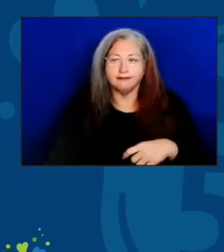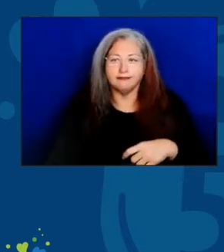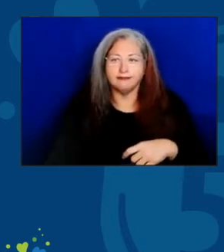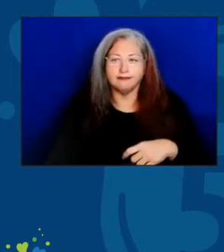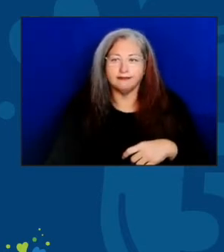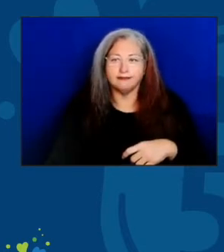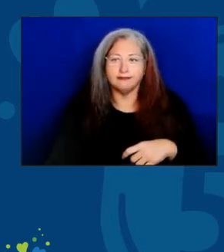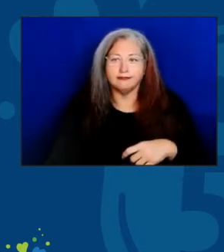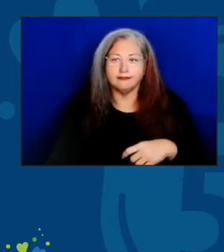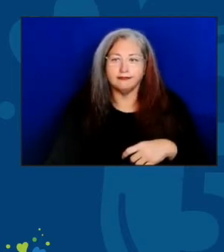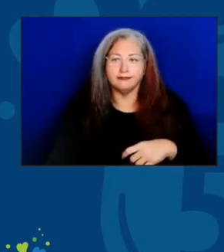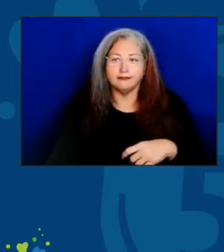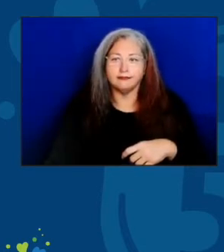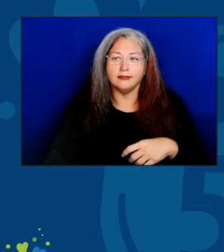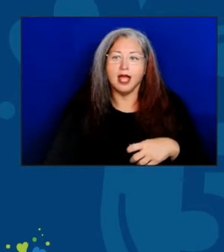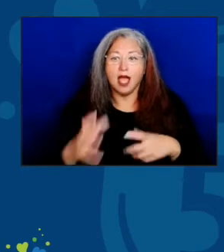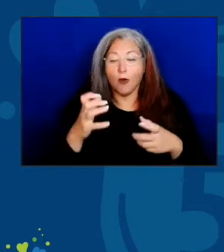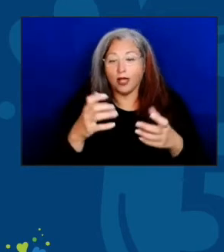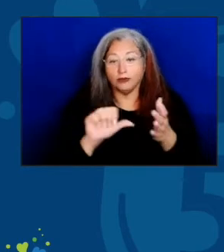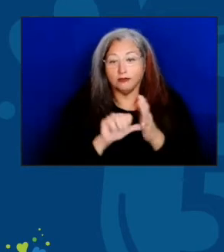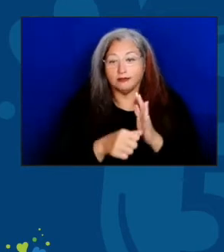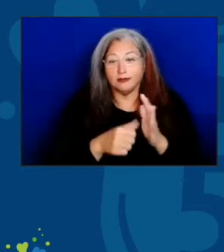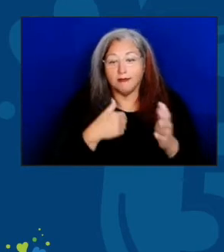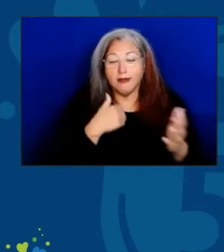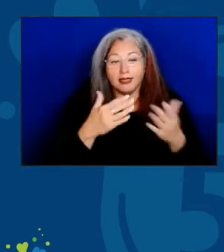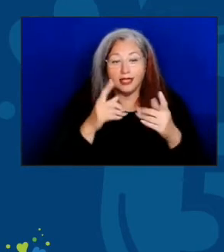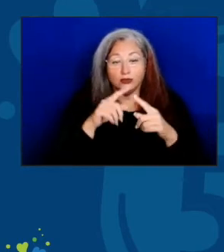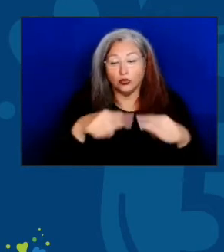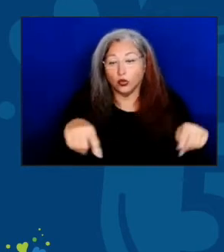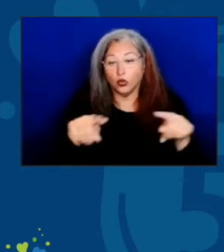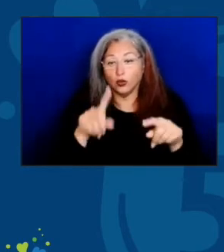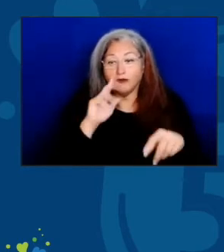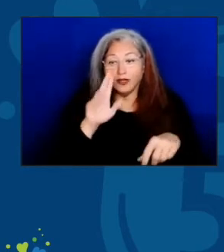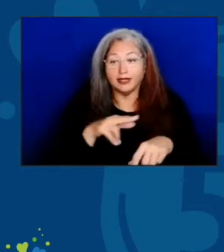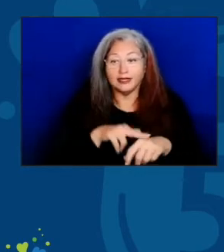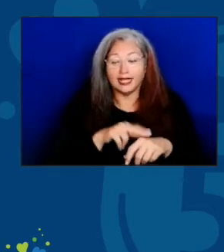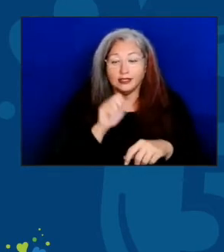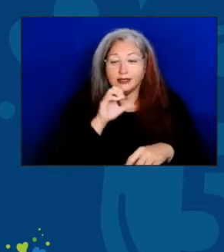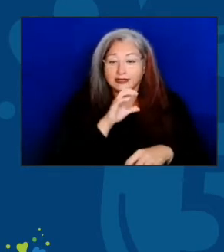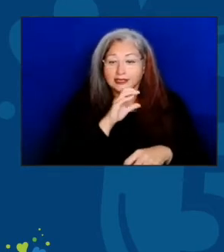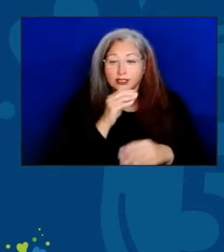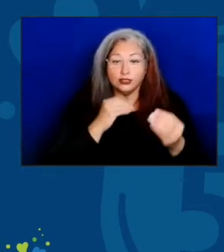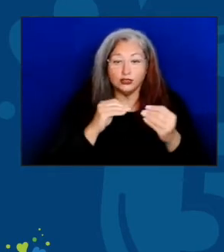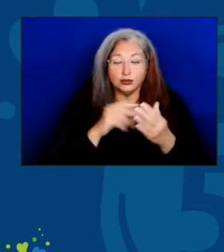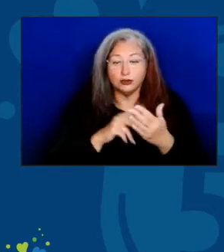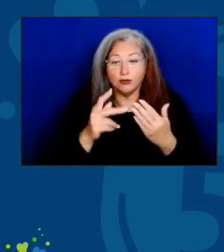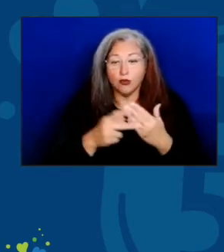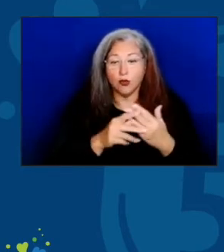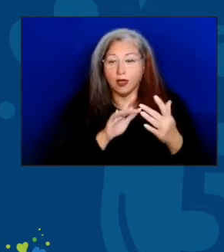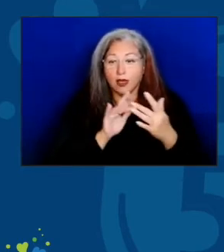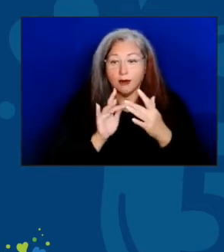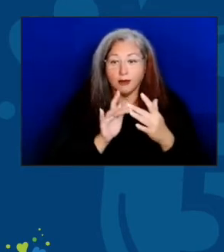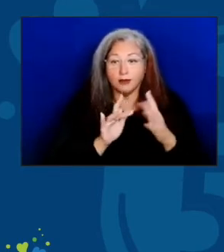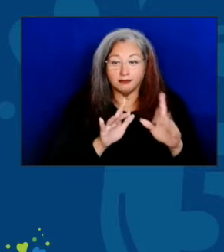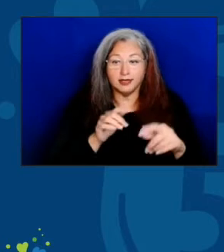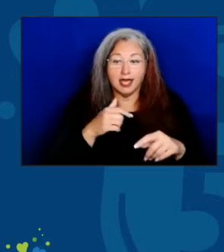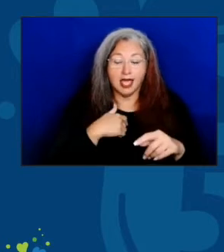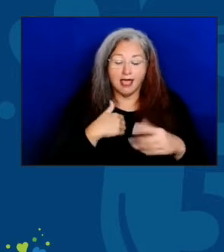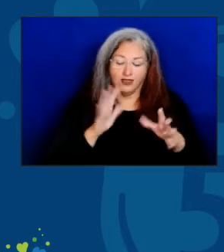to share my own thanks to all of you in the National Senior Nutrition Program network. You see, I've been involved with the program